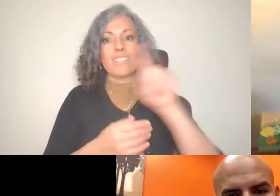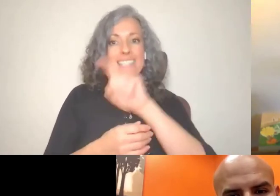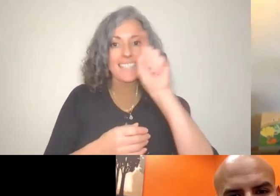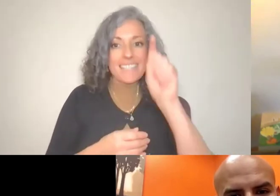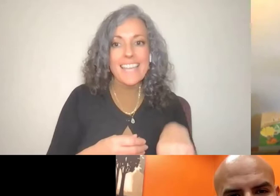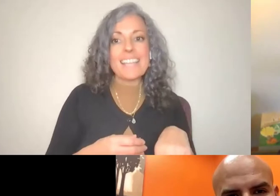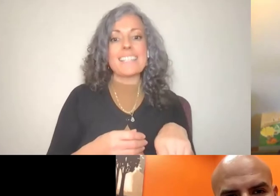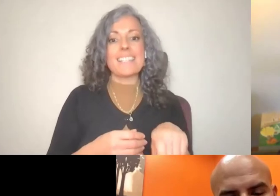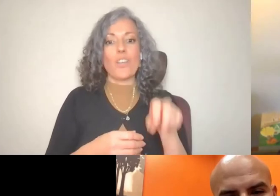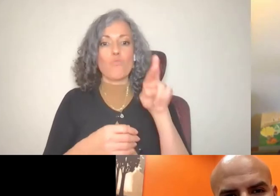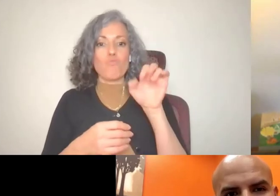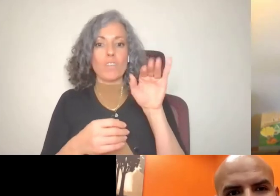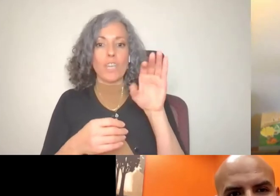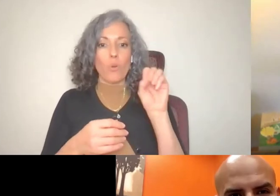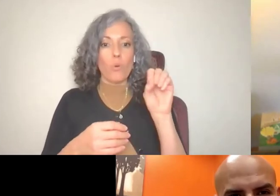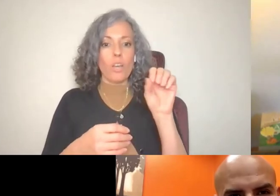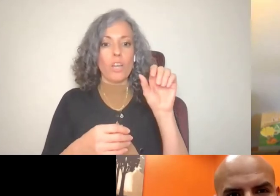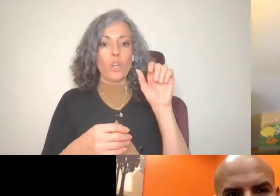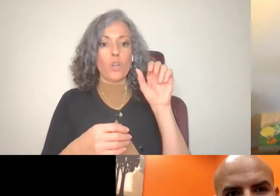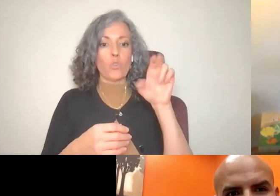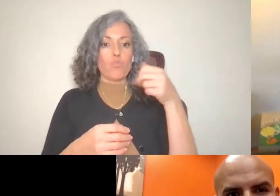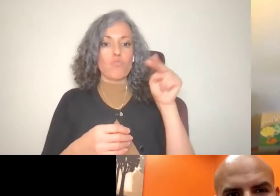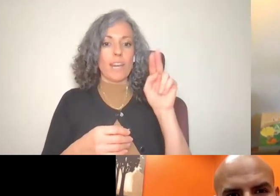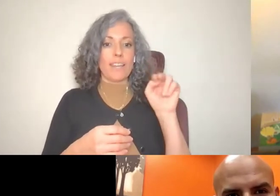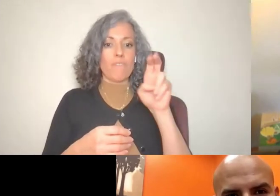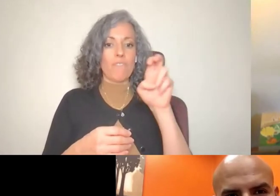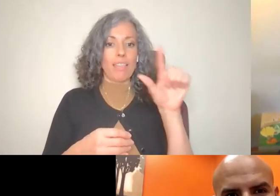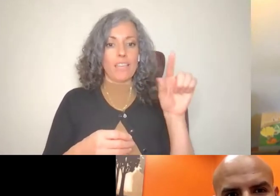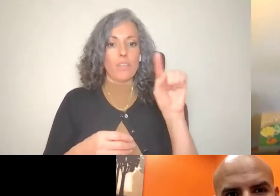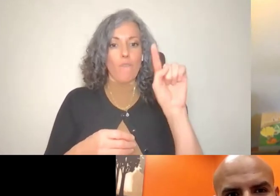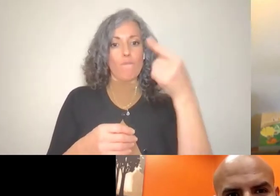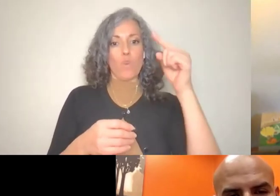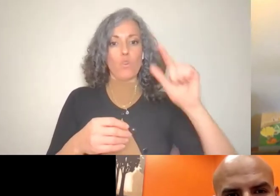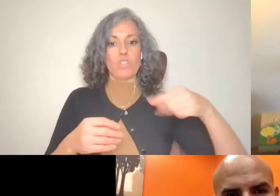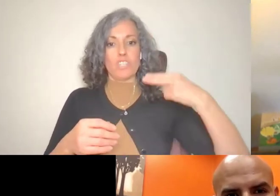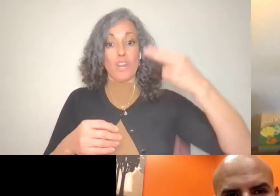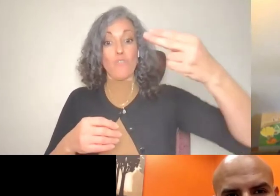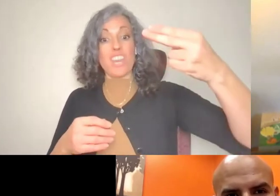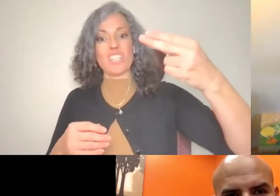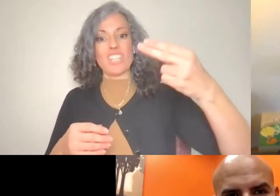Eric is a first-generation Mexican-American, and a member of both, the